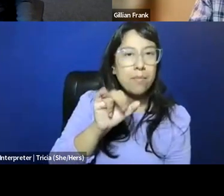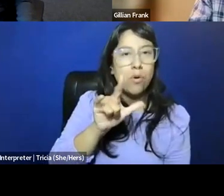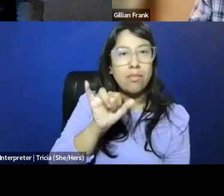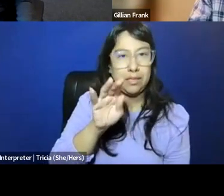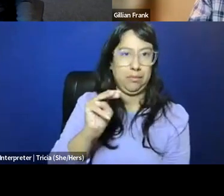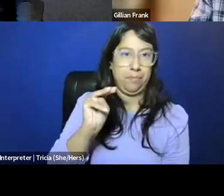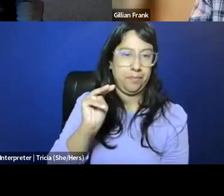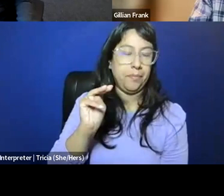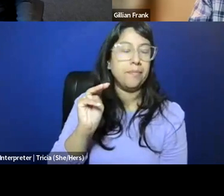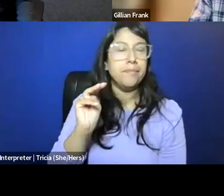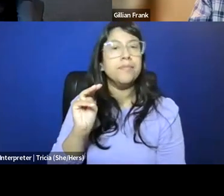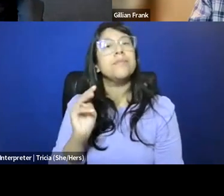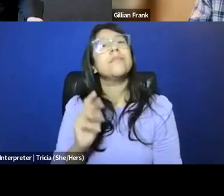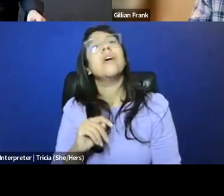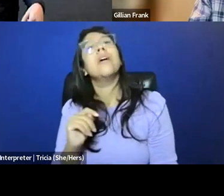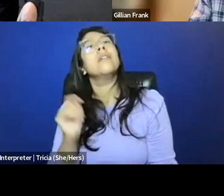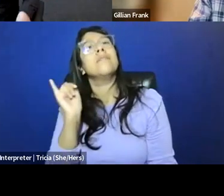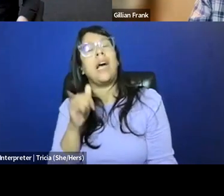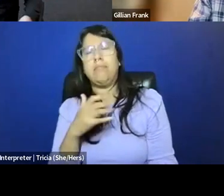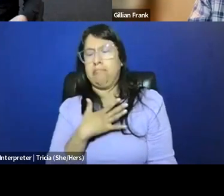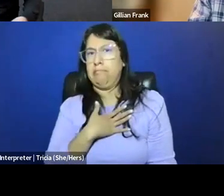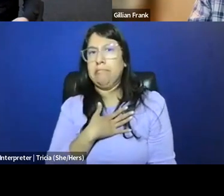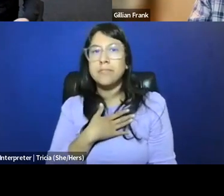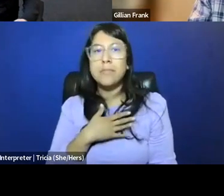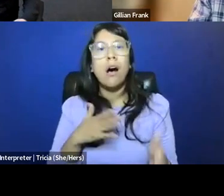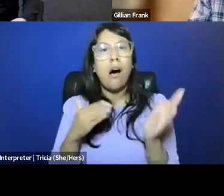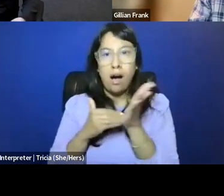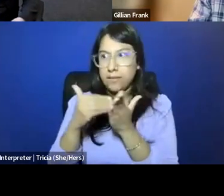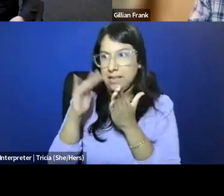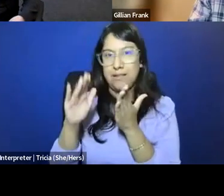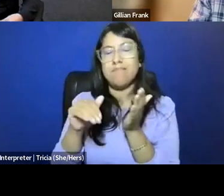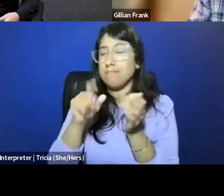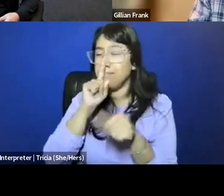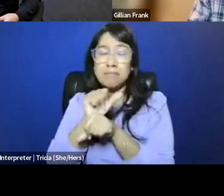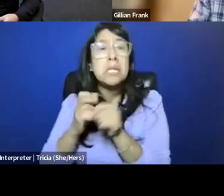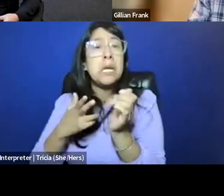And that seems to be like as sort of disingenuous as that opposition actually is,